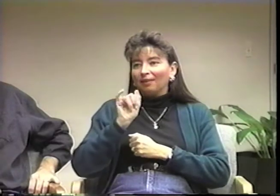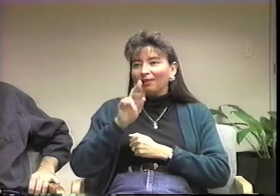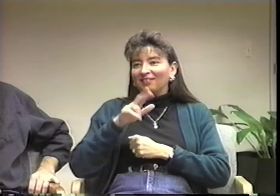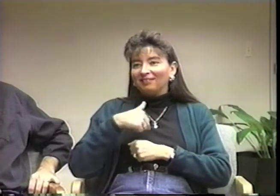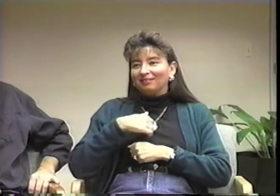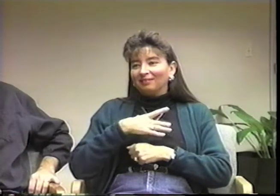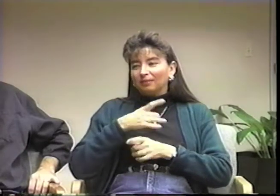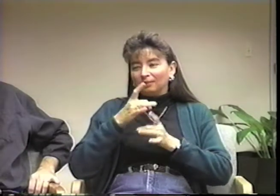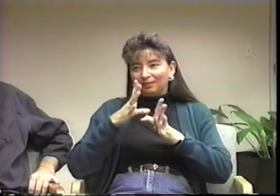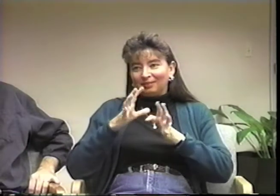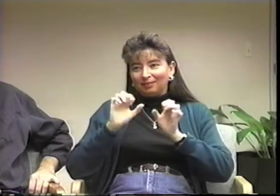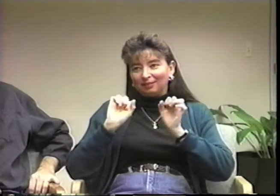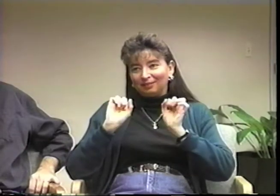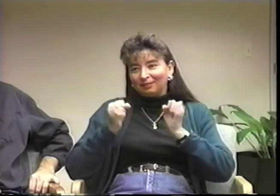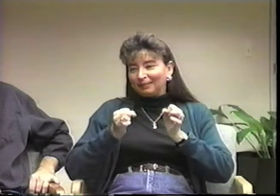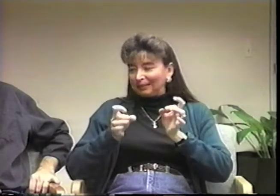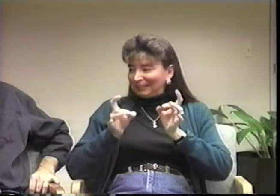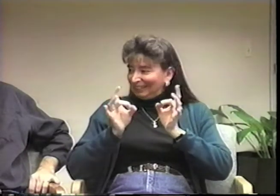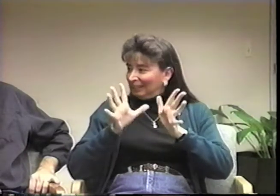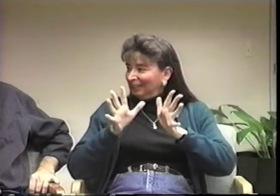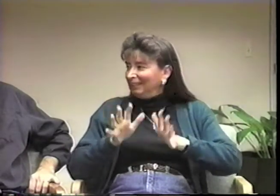I prefer warm air and have always wanted to move south.